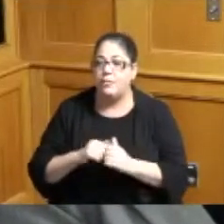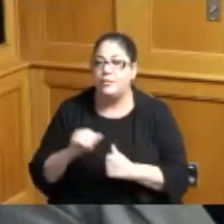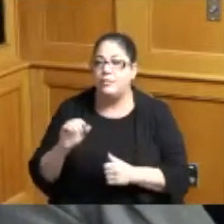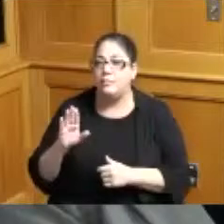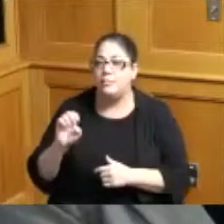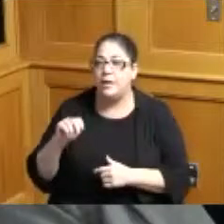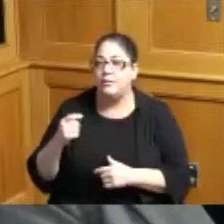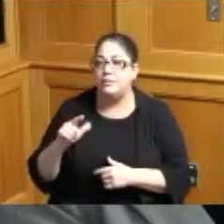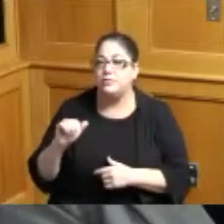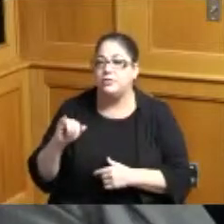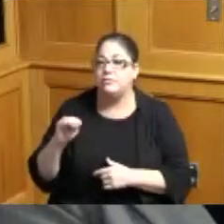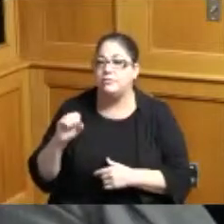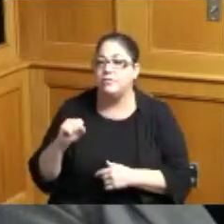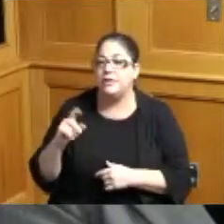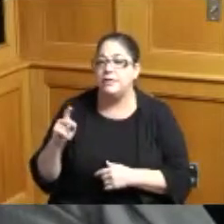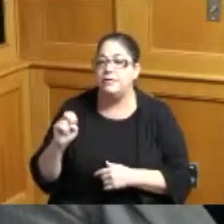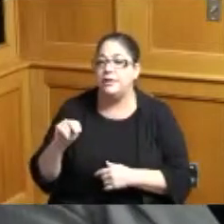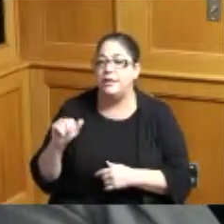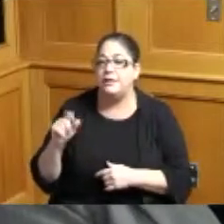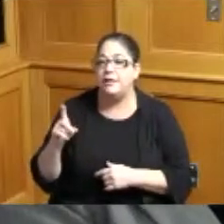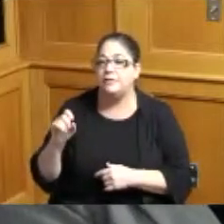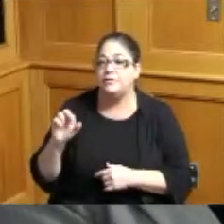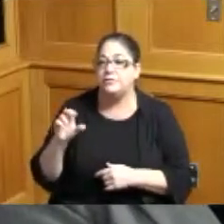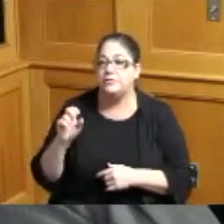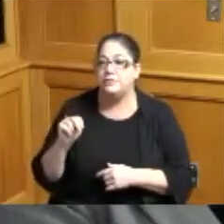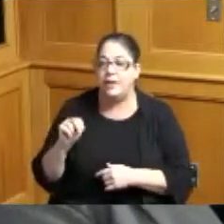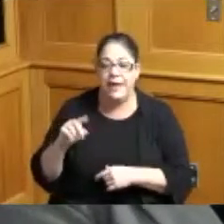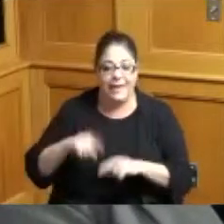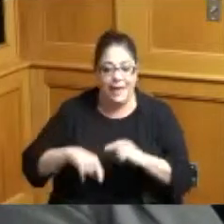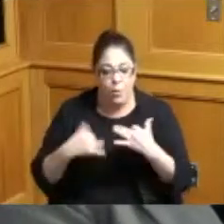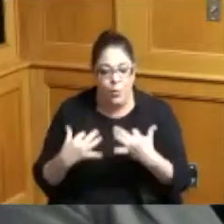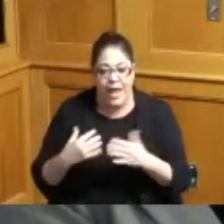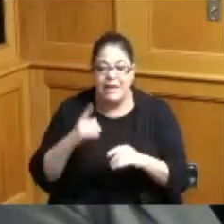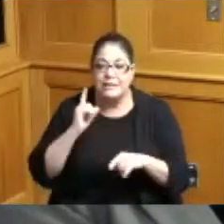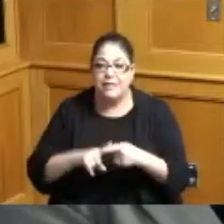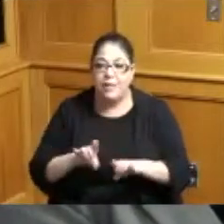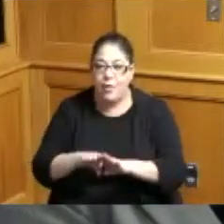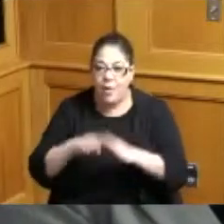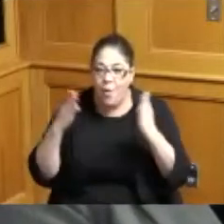Anderson the former quarter quarterback said man I can't wait till this is open I got to be there